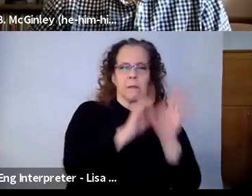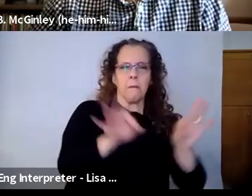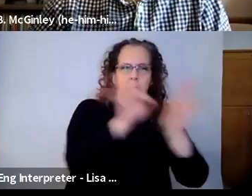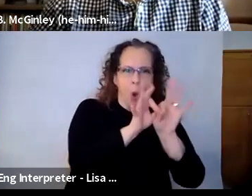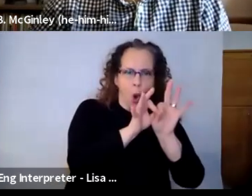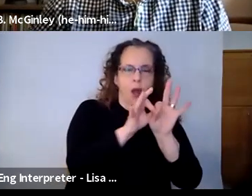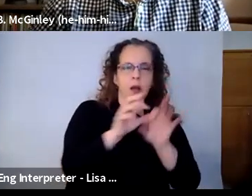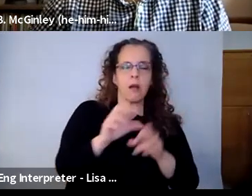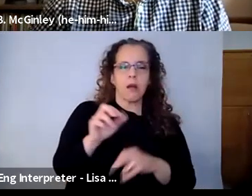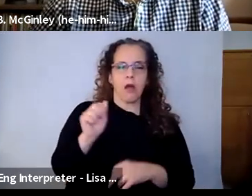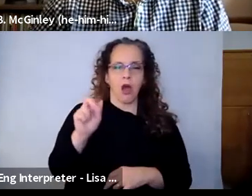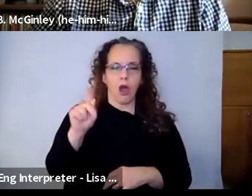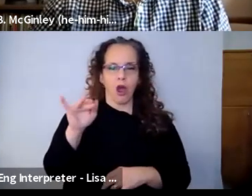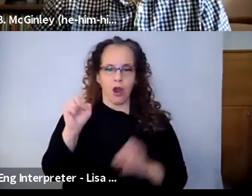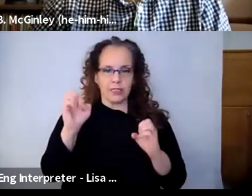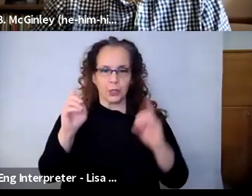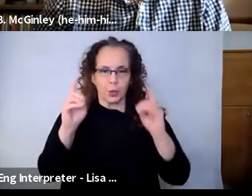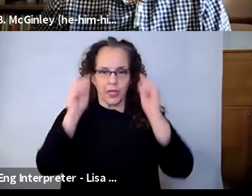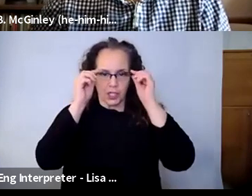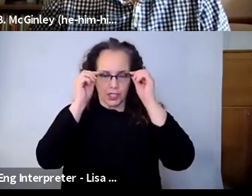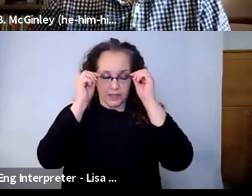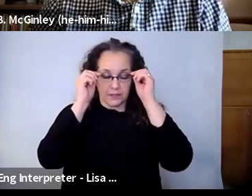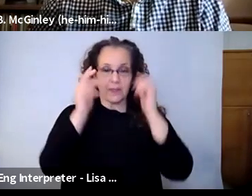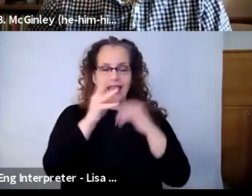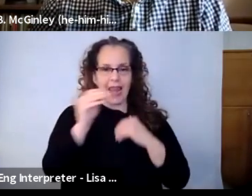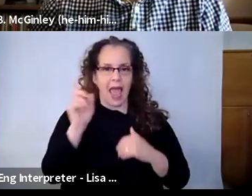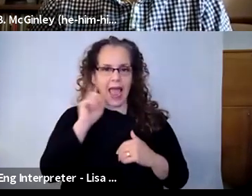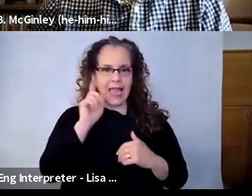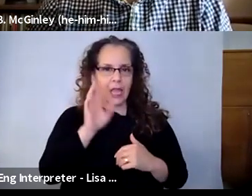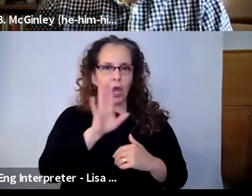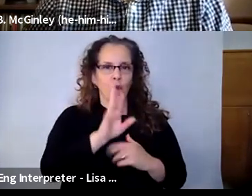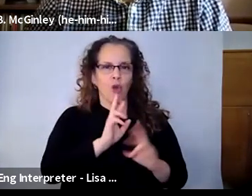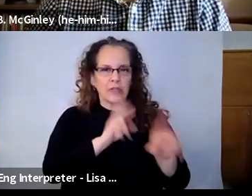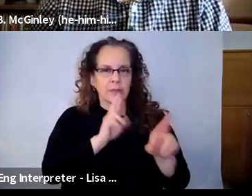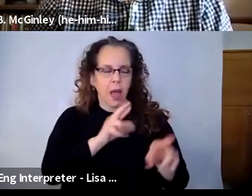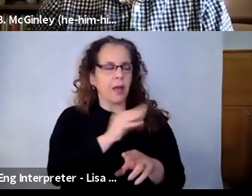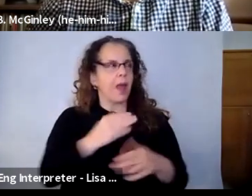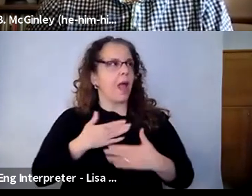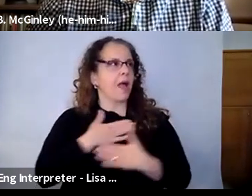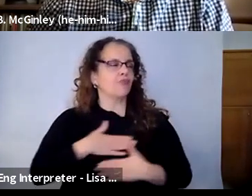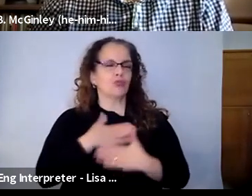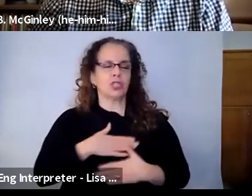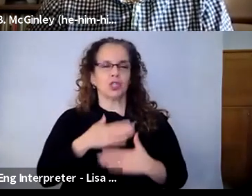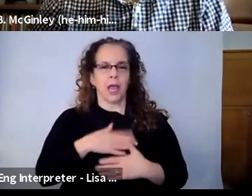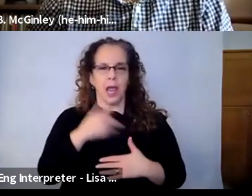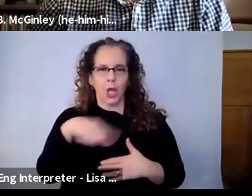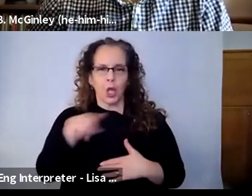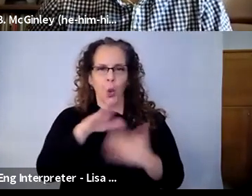And what I'm really hearing so much of and so appreciative of, is the responsiveness of you as providers of education to the